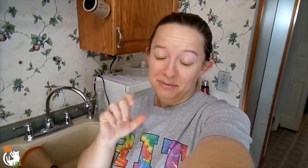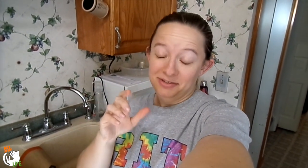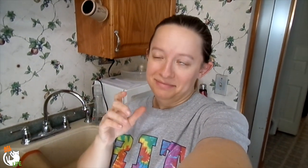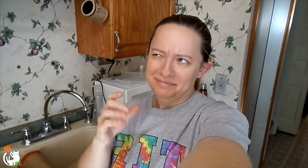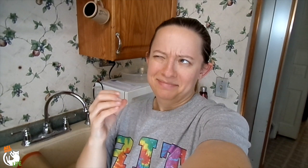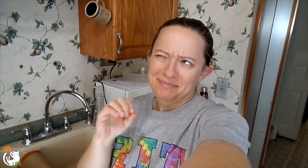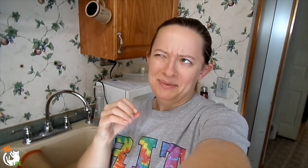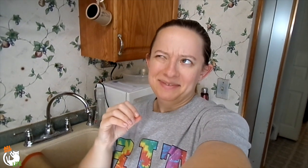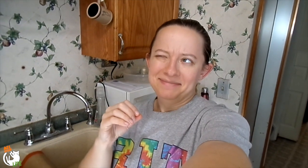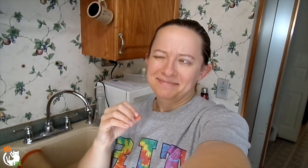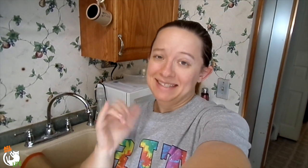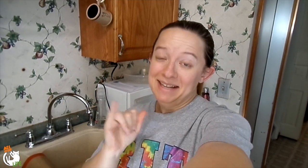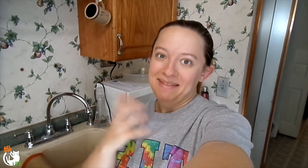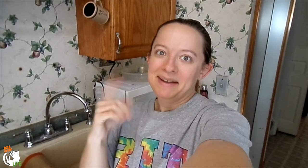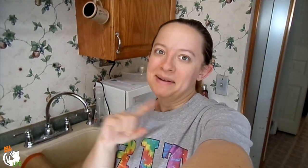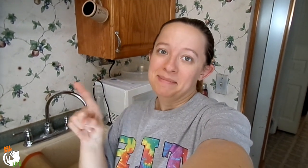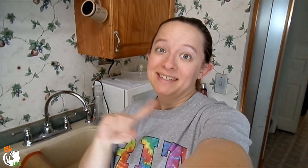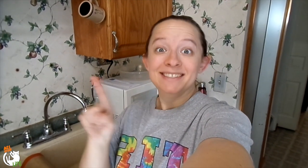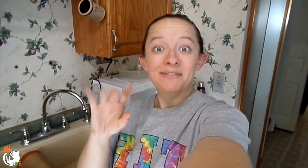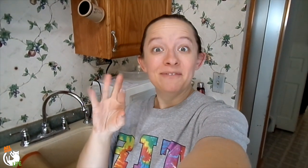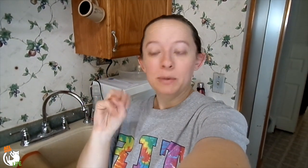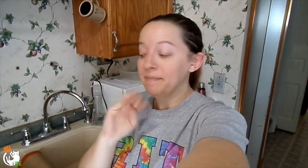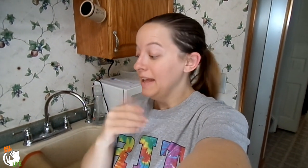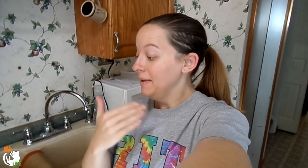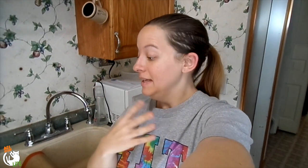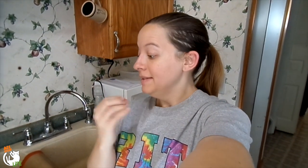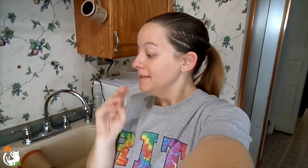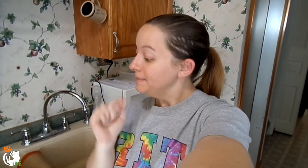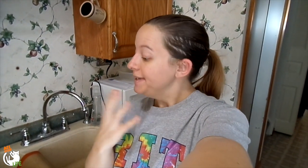which... or... the same thing, but anyways, in a different form.